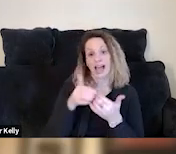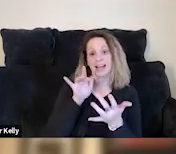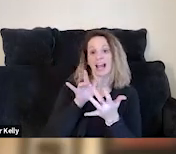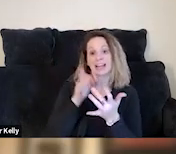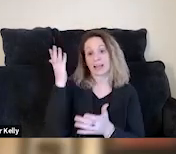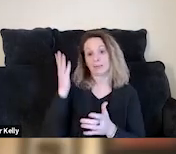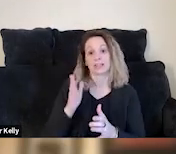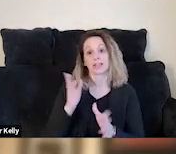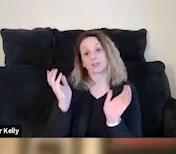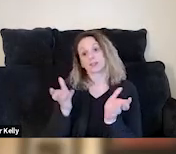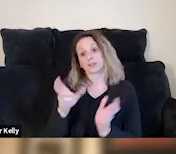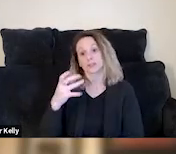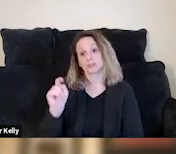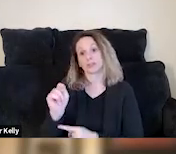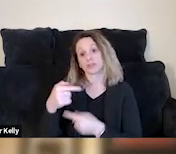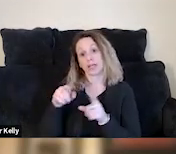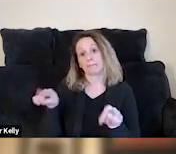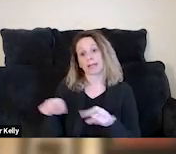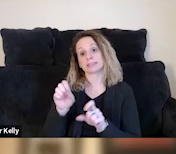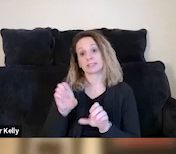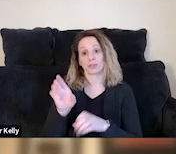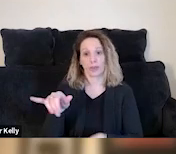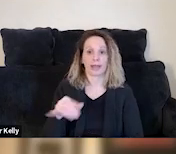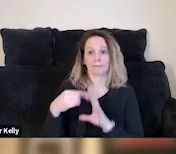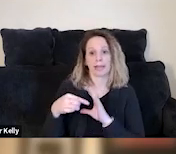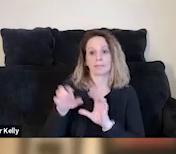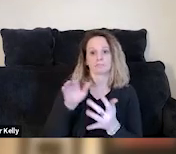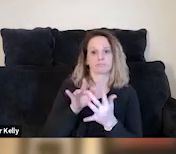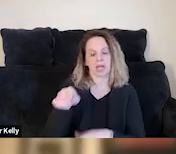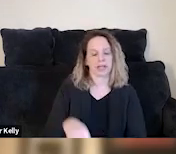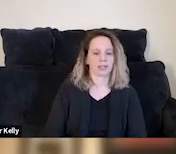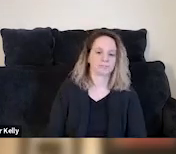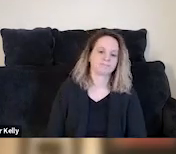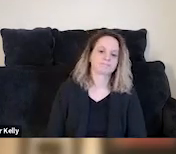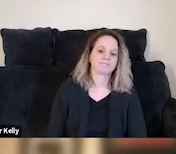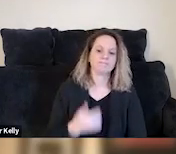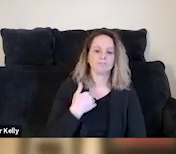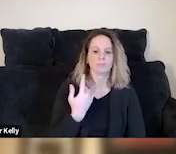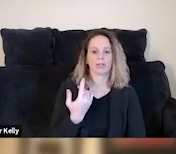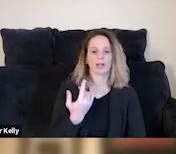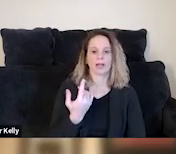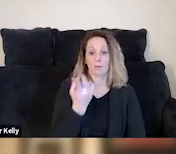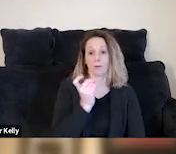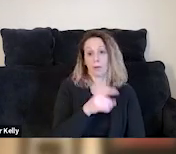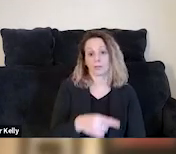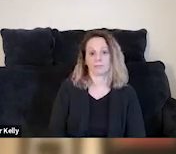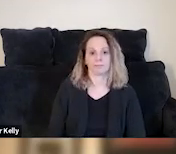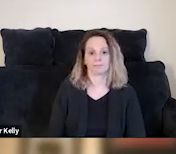please check the chat and you'll be able to get their email address to reach out to them. Okay, we have a question from Heather,